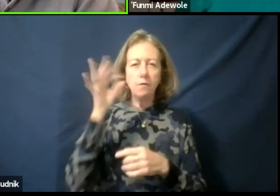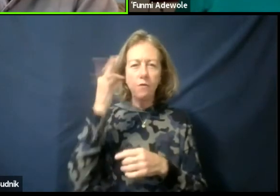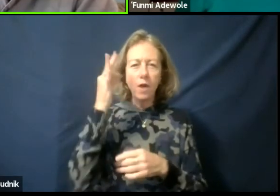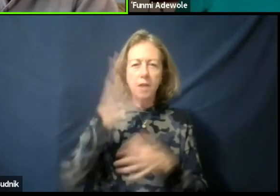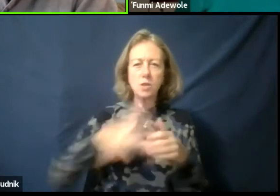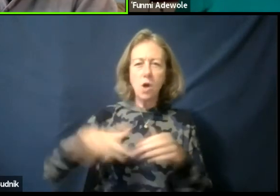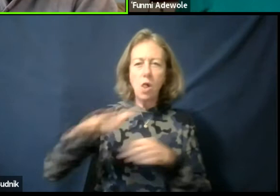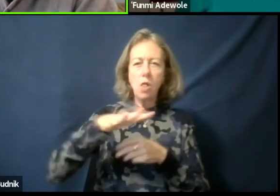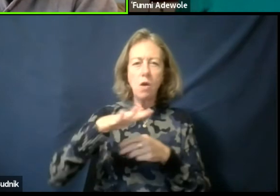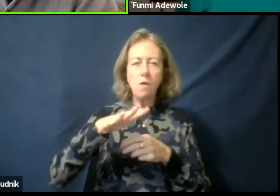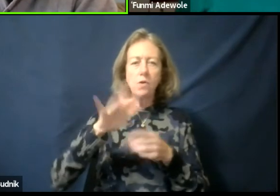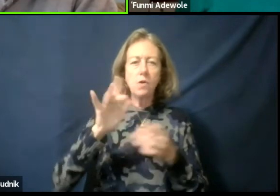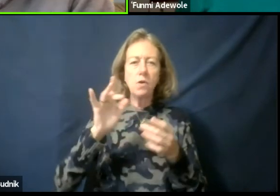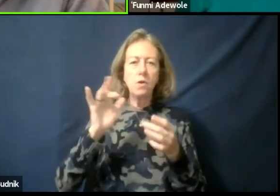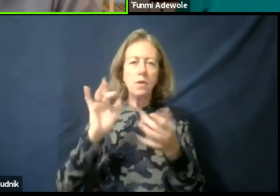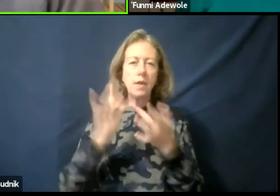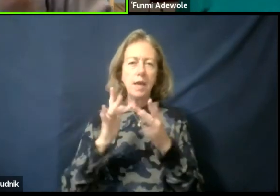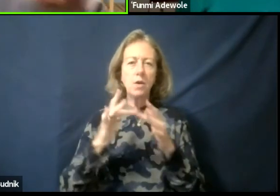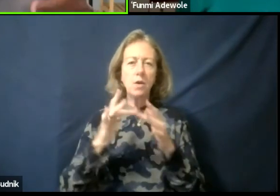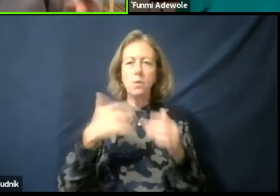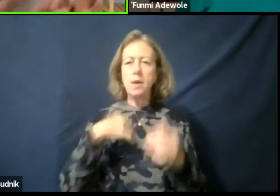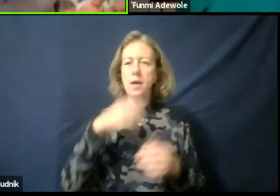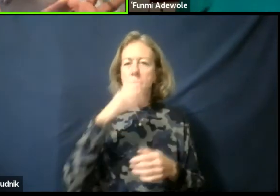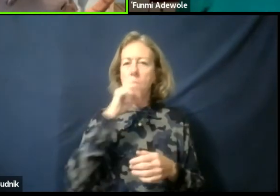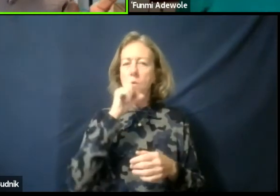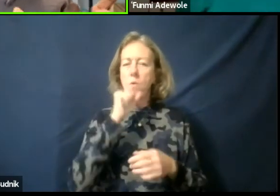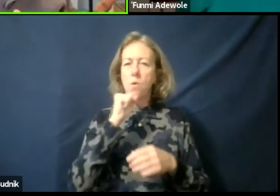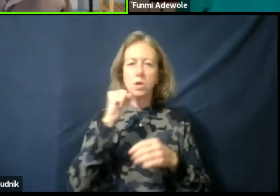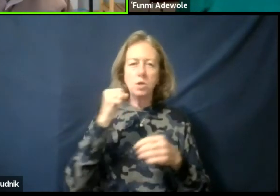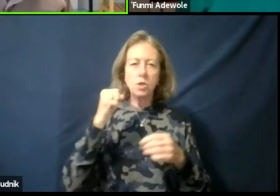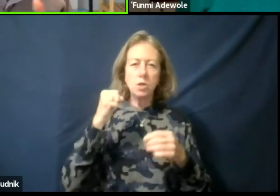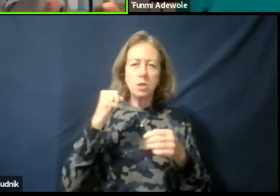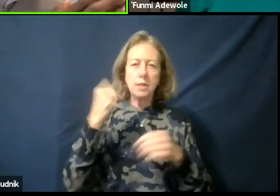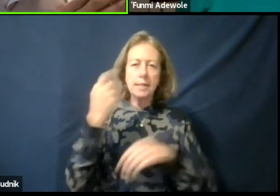you know short day here in Canada. Those things are visual representations